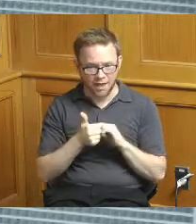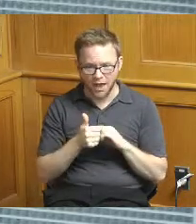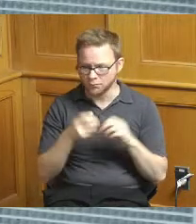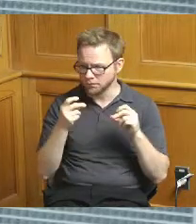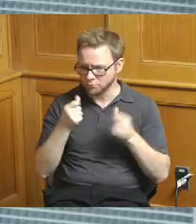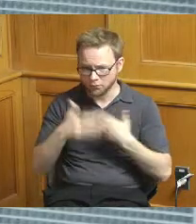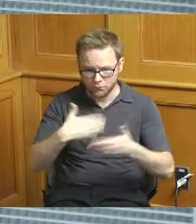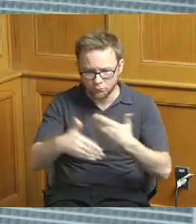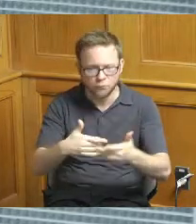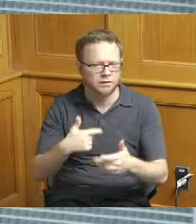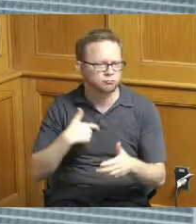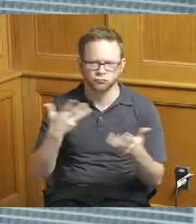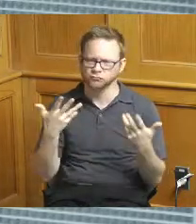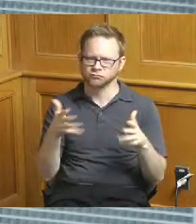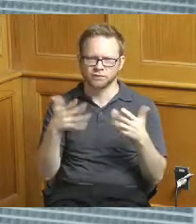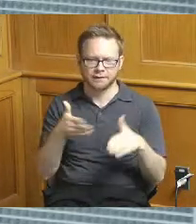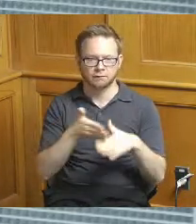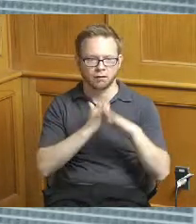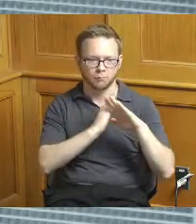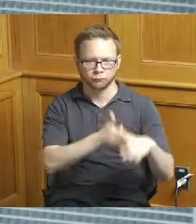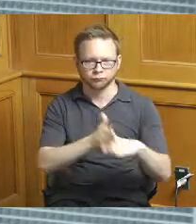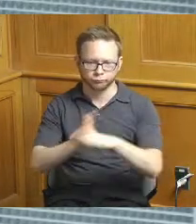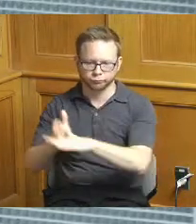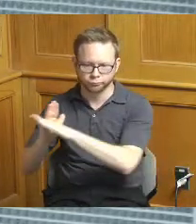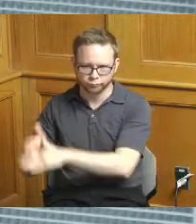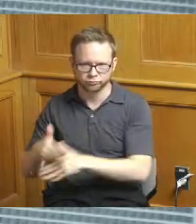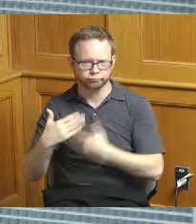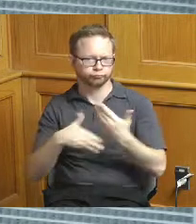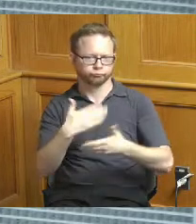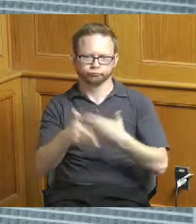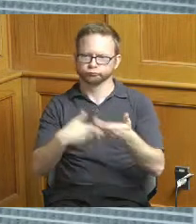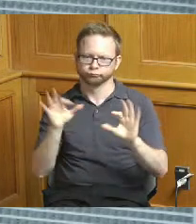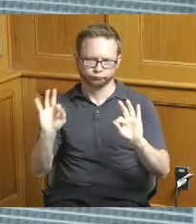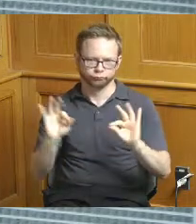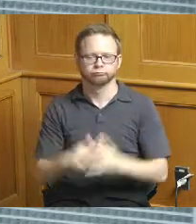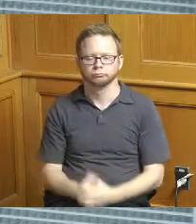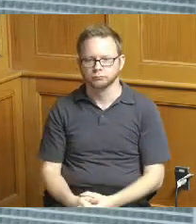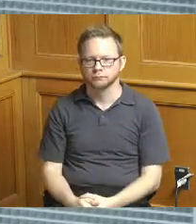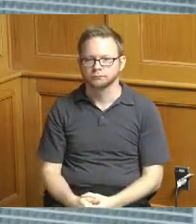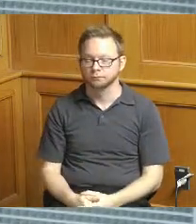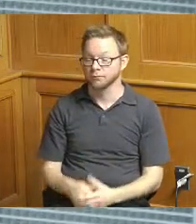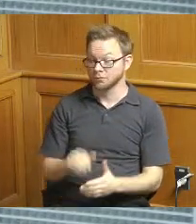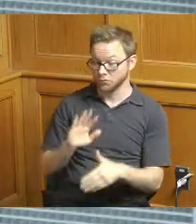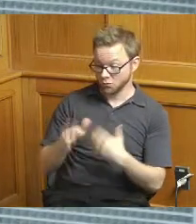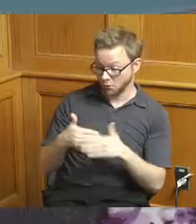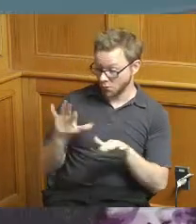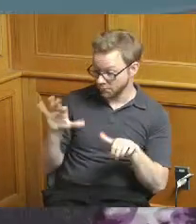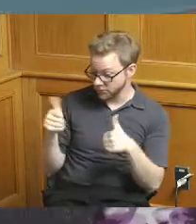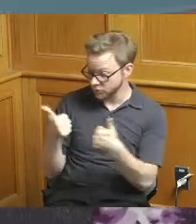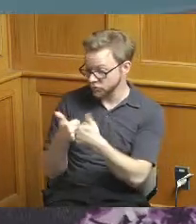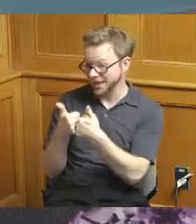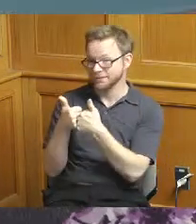been cleared and things are progressing gotcha so all the challenges on your challenge page